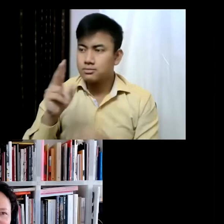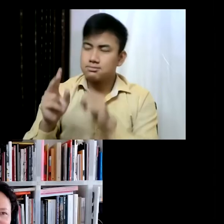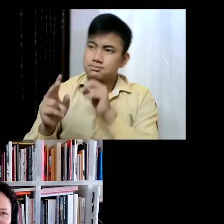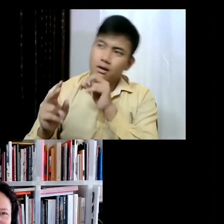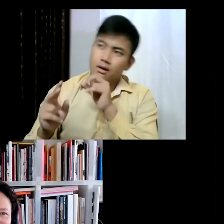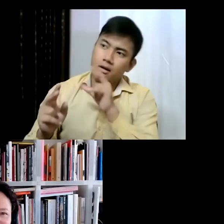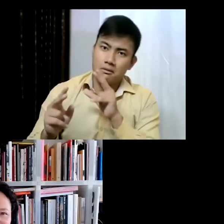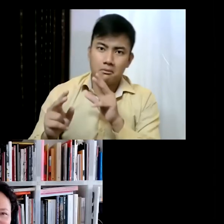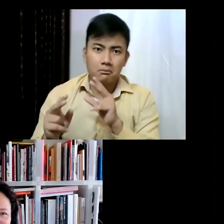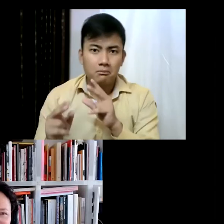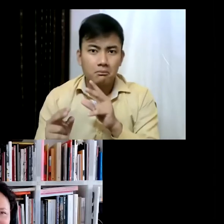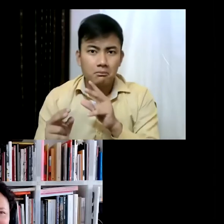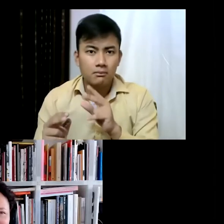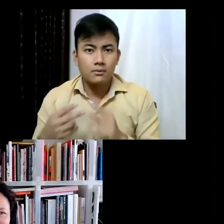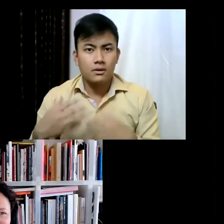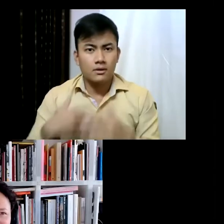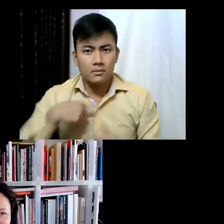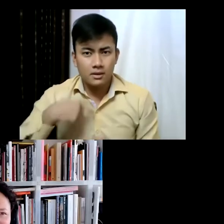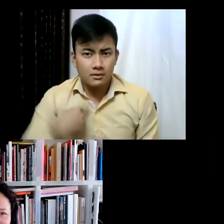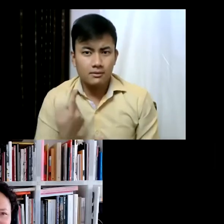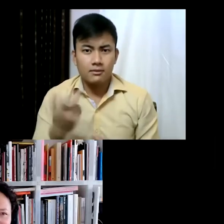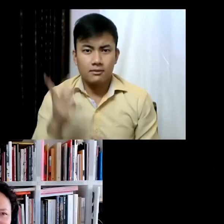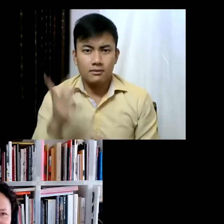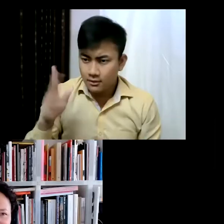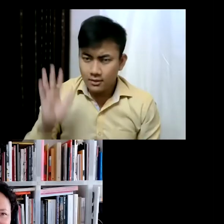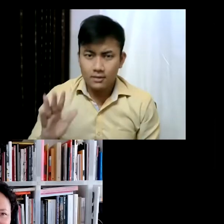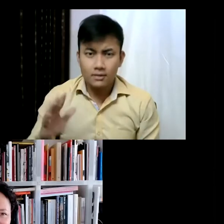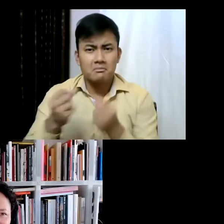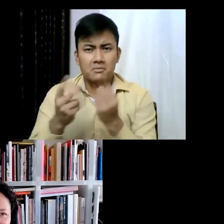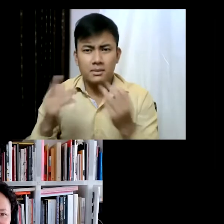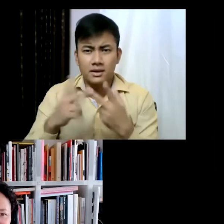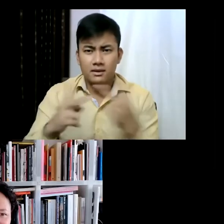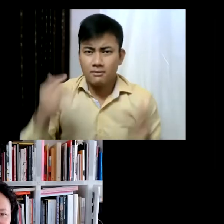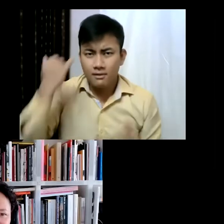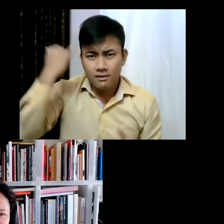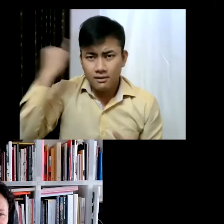and I would like to ask you to give us a sense of the several ideas that this theme unpacks, because